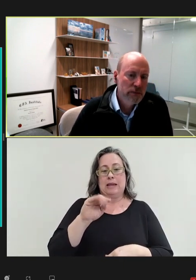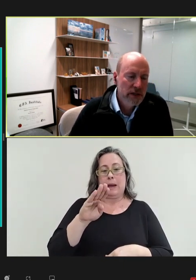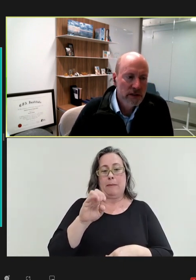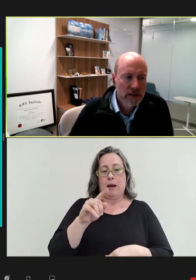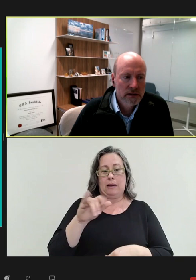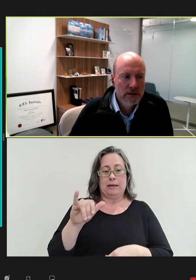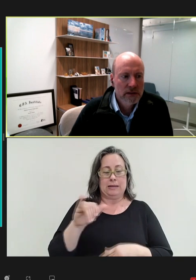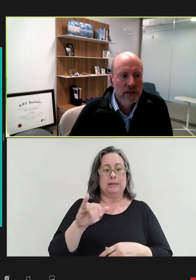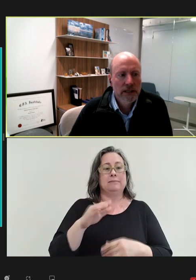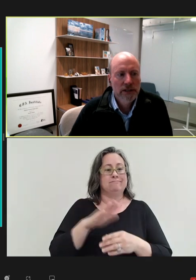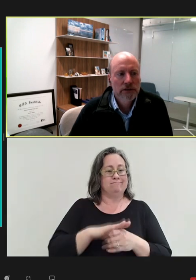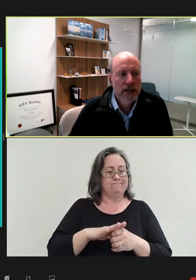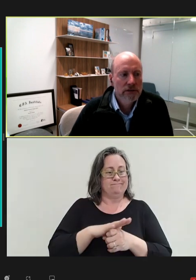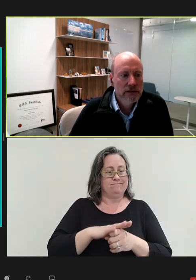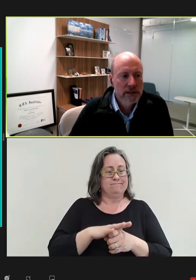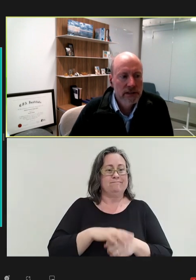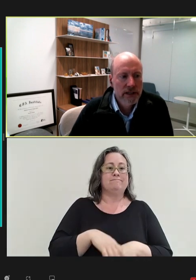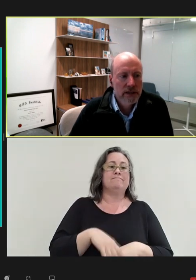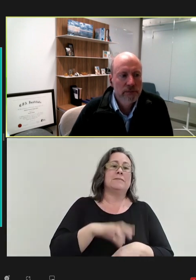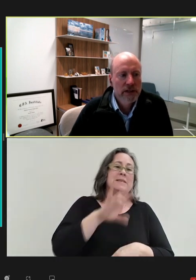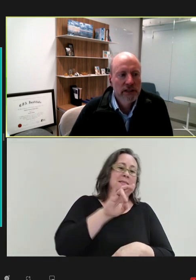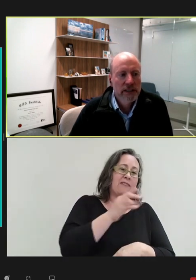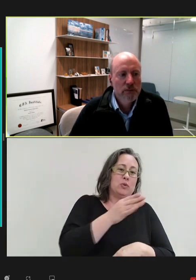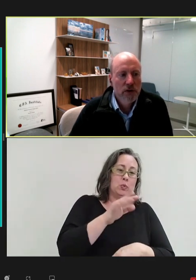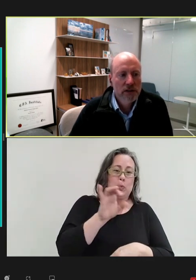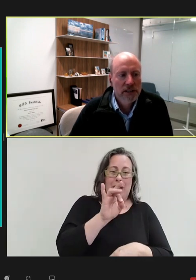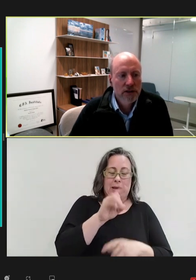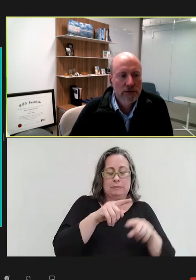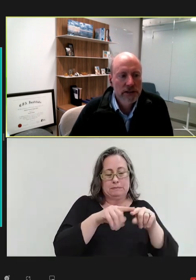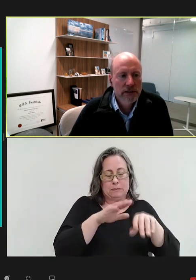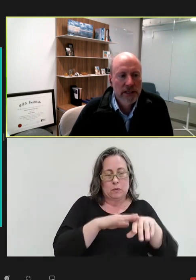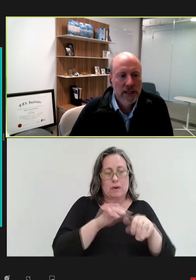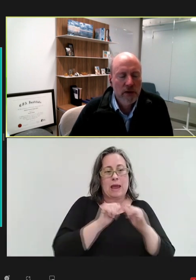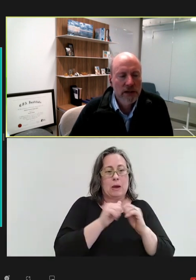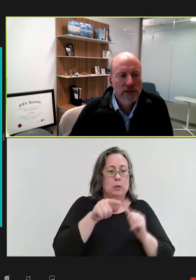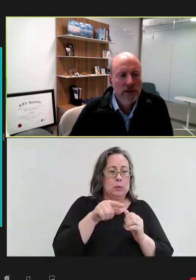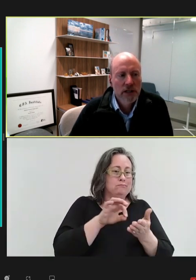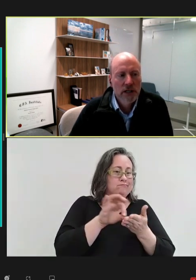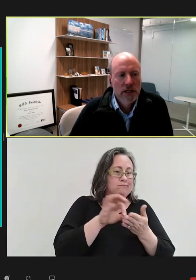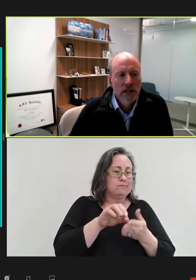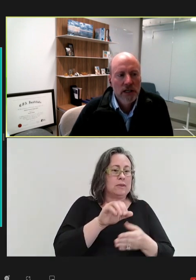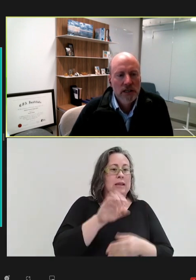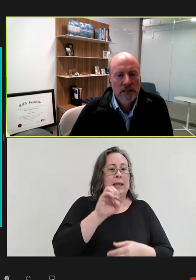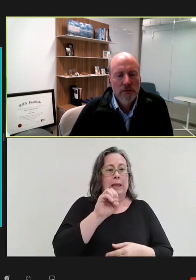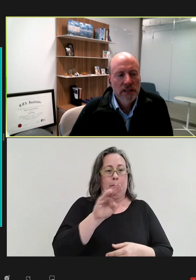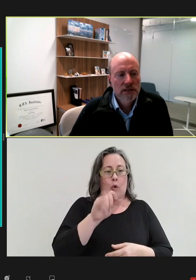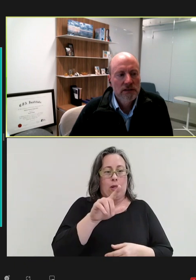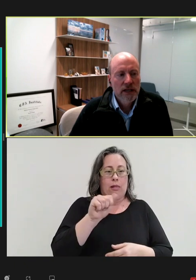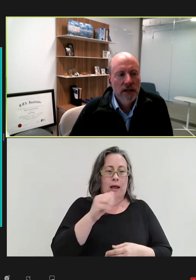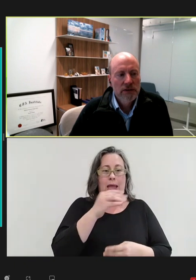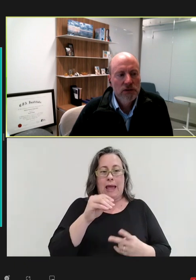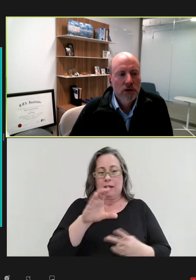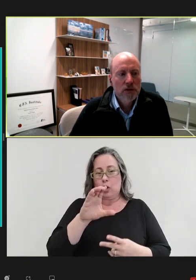depending on how you count the Ebola and the COVID antibodies. Some of these have historical